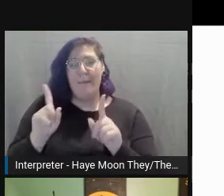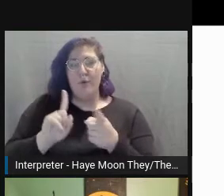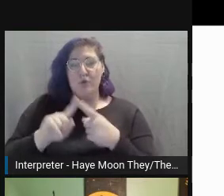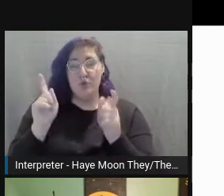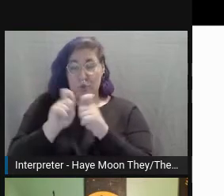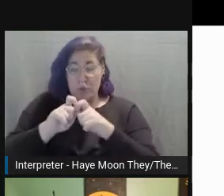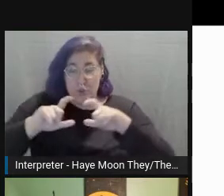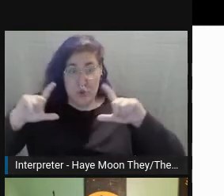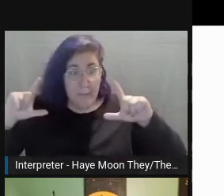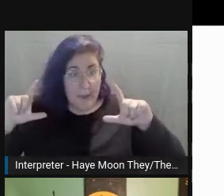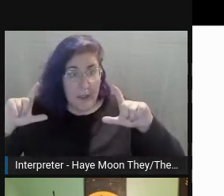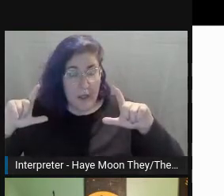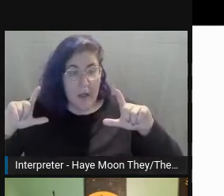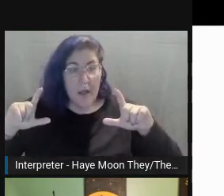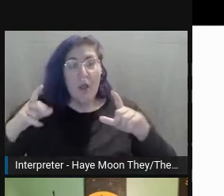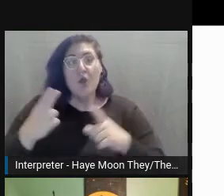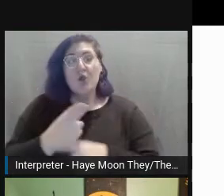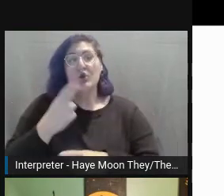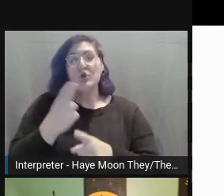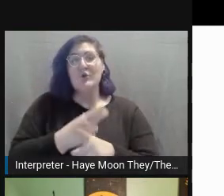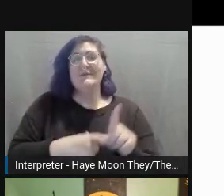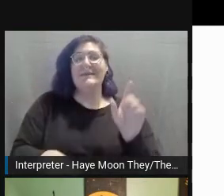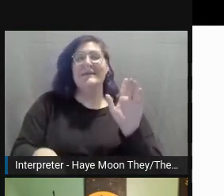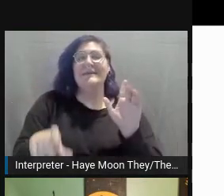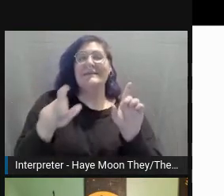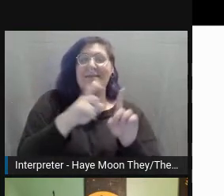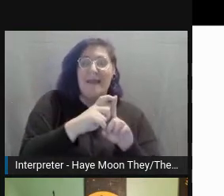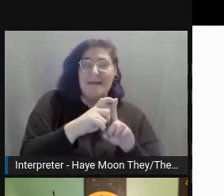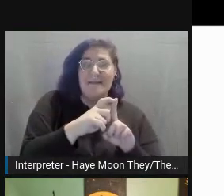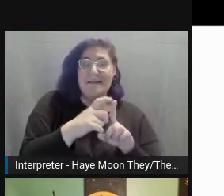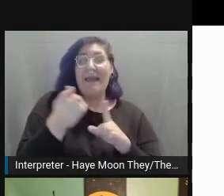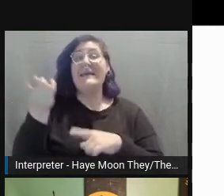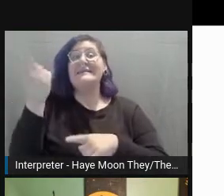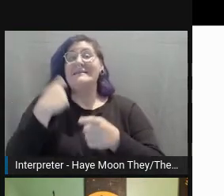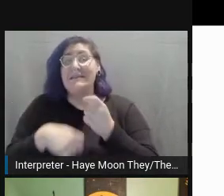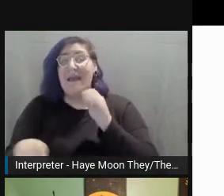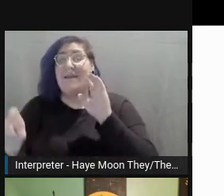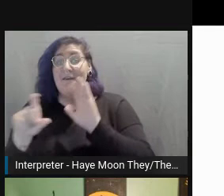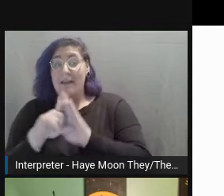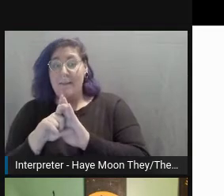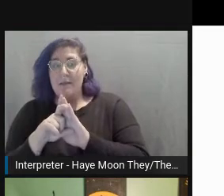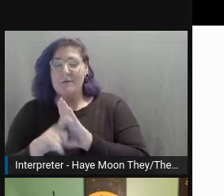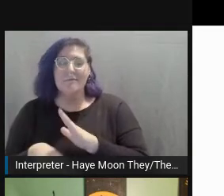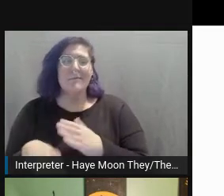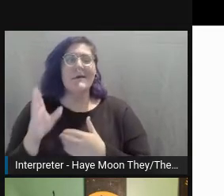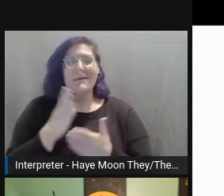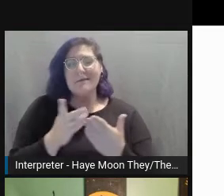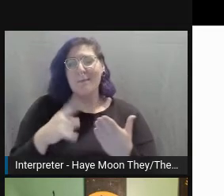Using text instead of images for text. Some of you that are as old as I am, I'm going to take you back here.